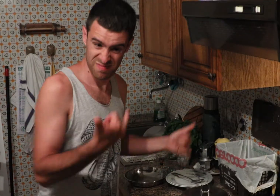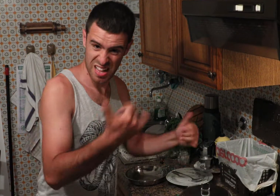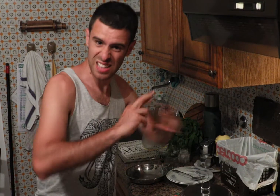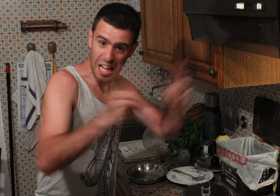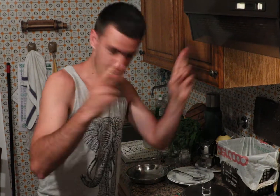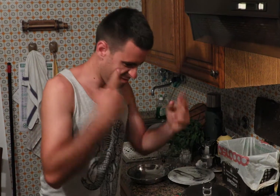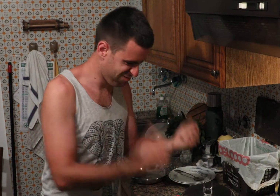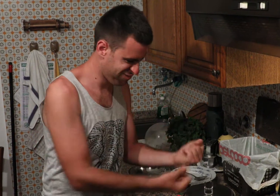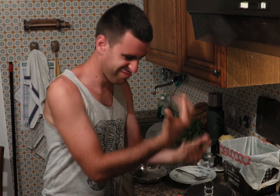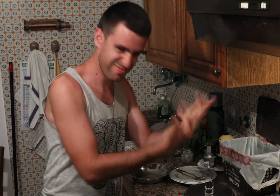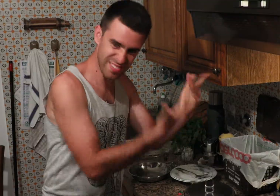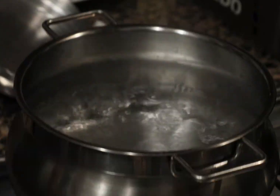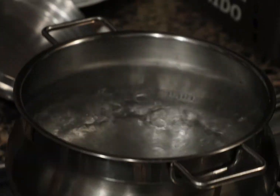It's boiling, which means it's time to put both in the pot.